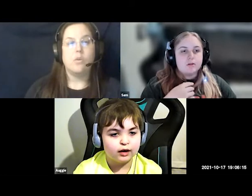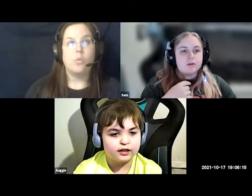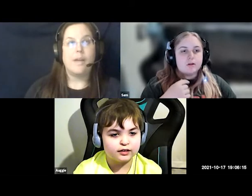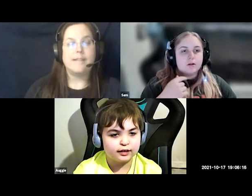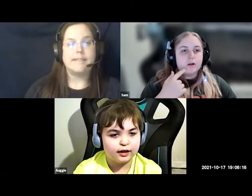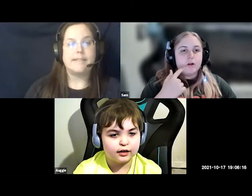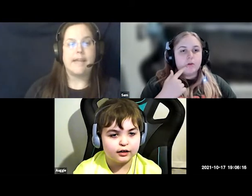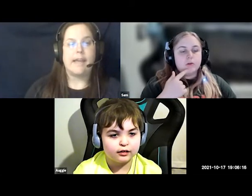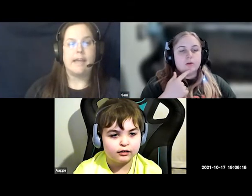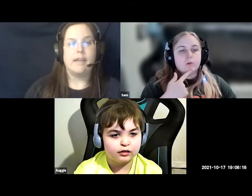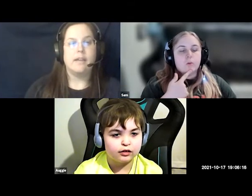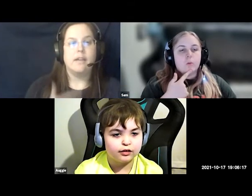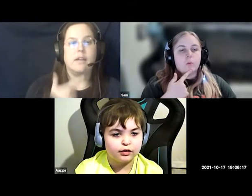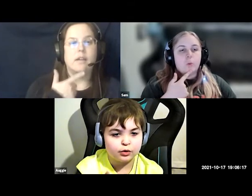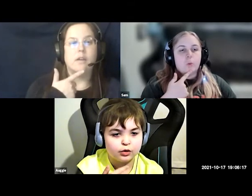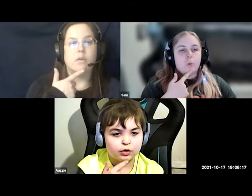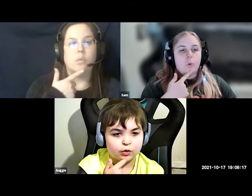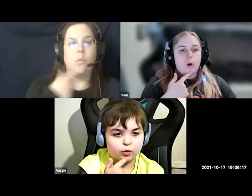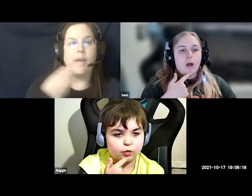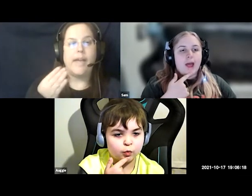Wednesday Wednesday